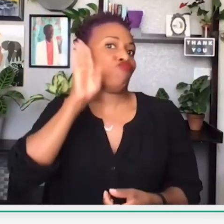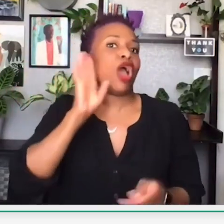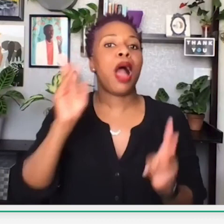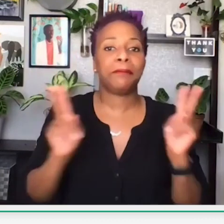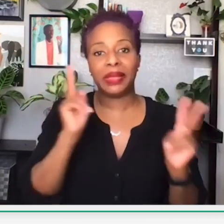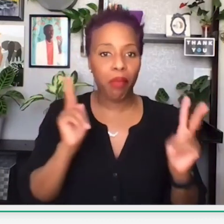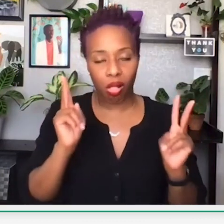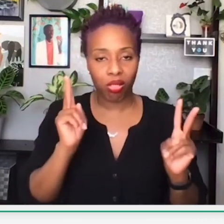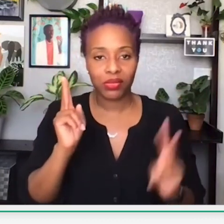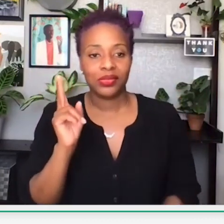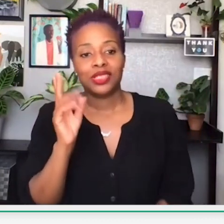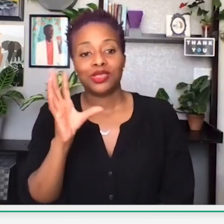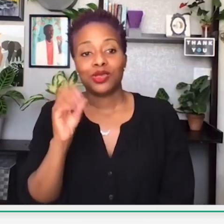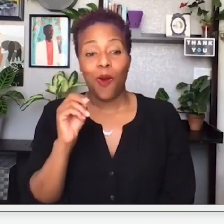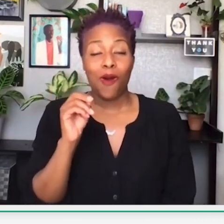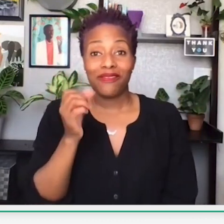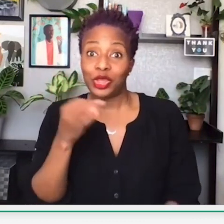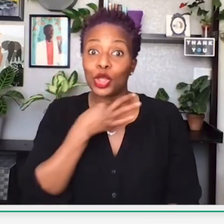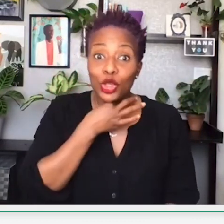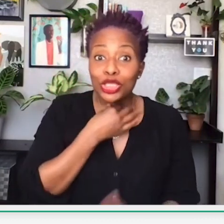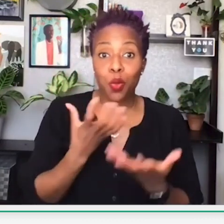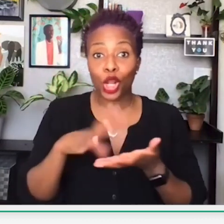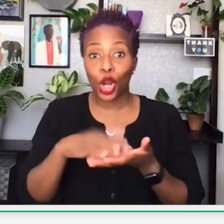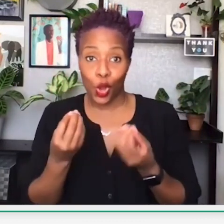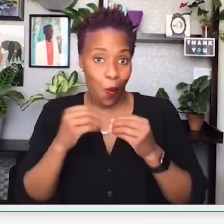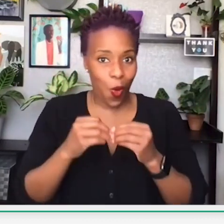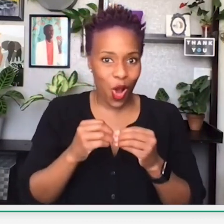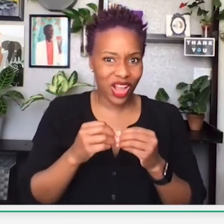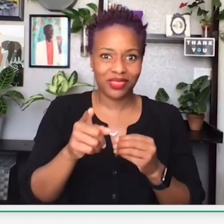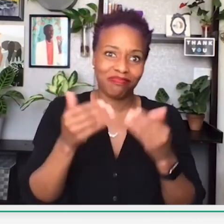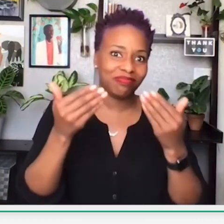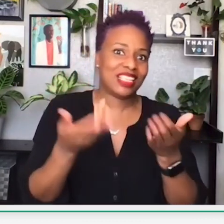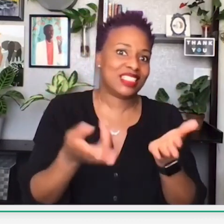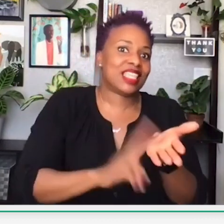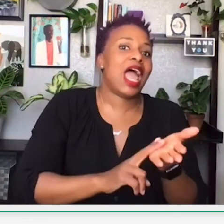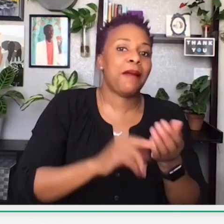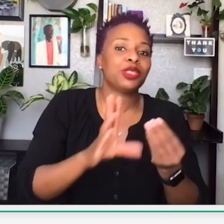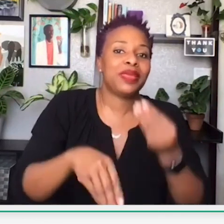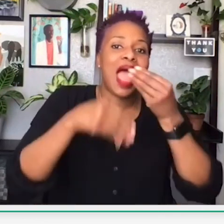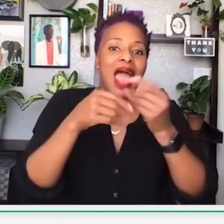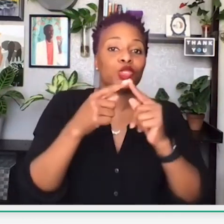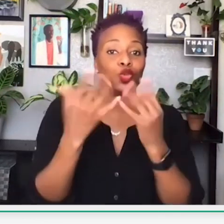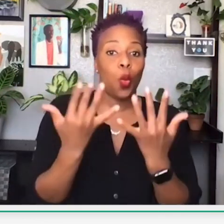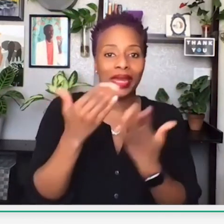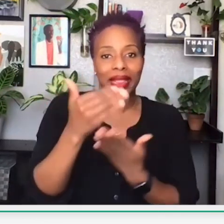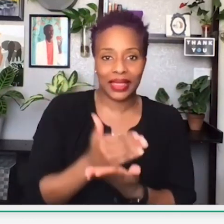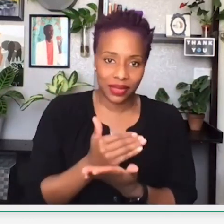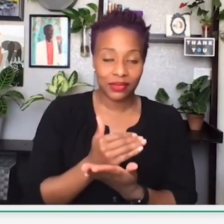eventually establish a mobile bank that focuses on and serves black and brown people. So if you want to learn more about this establishment,